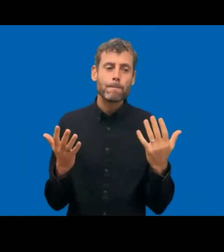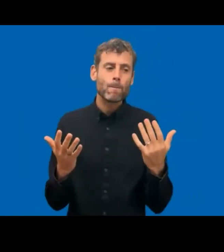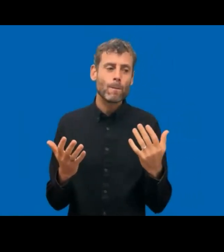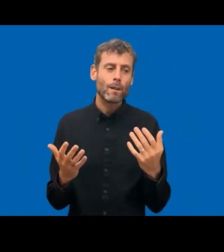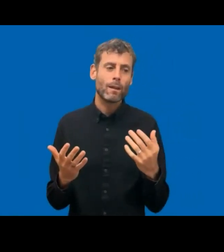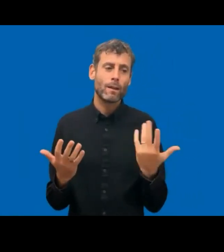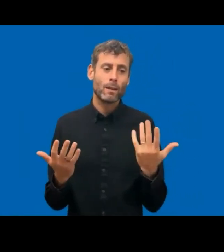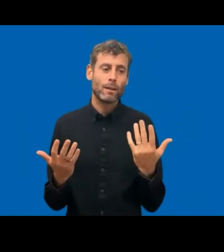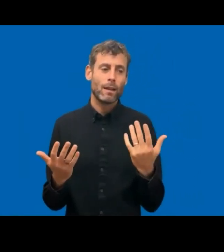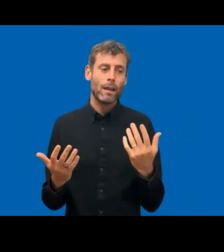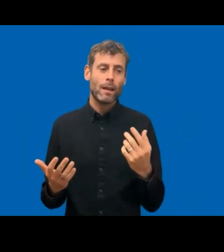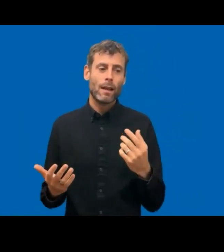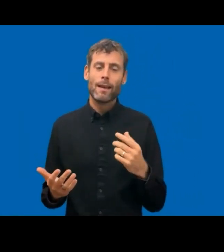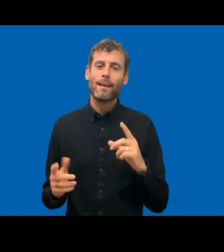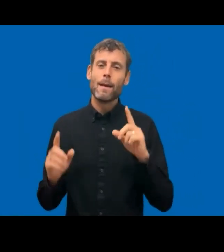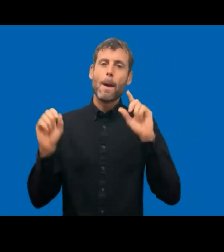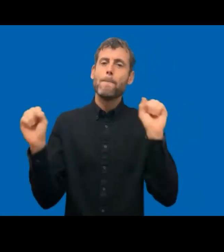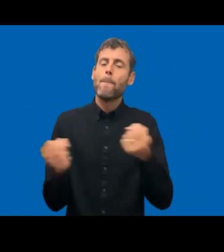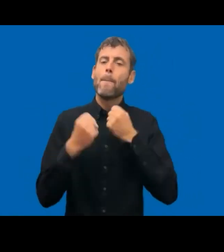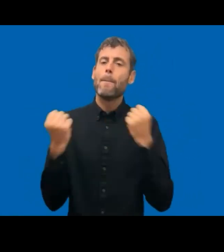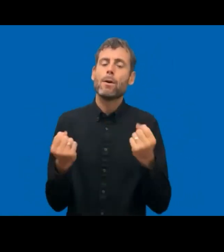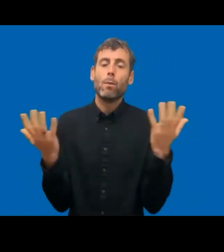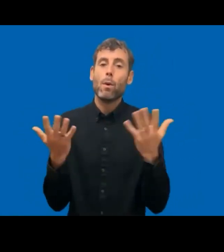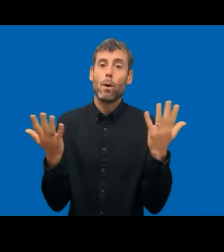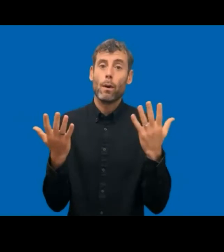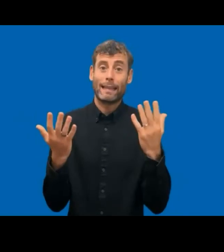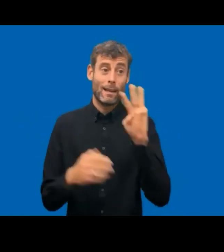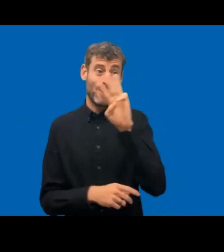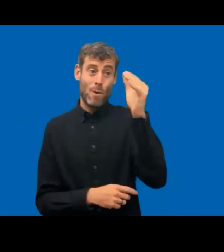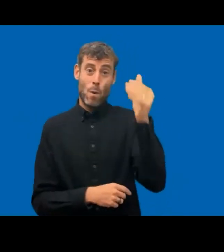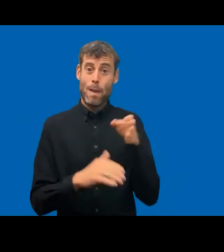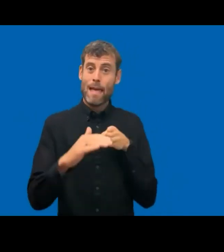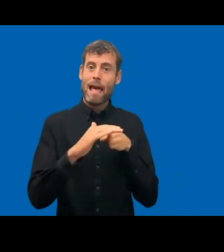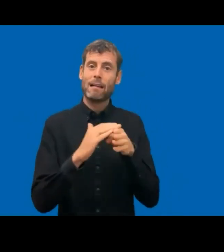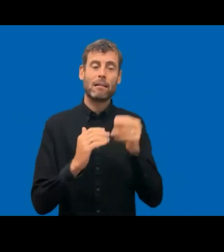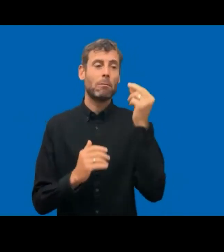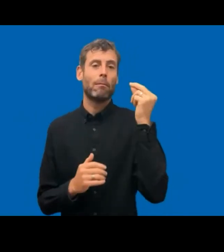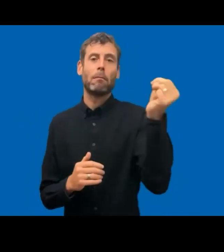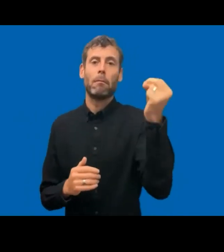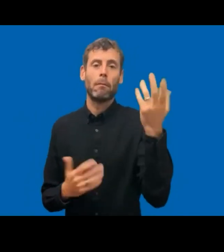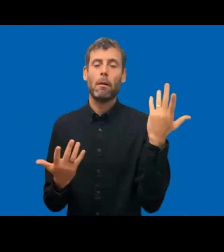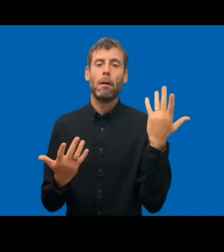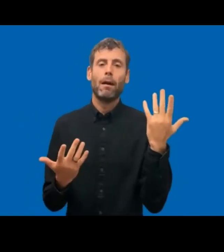in the monitoring process? Come over, spend so much hours with us, and so forth. We need